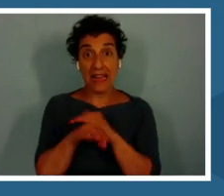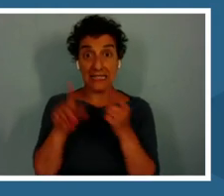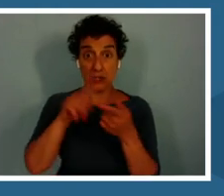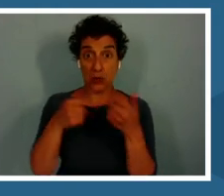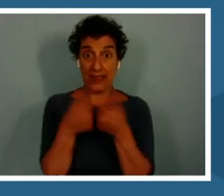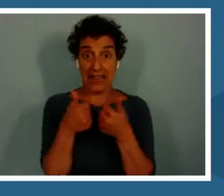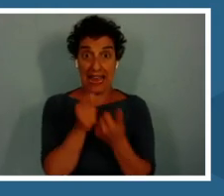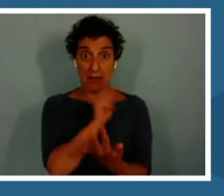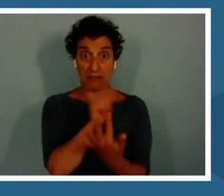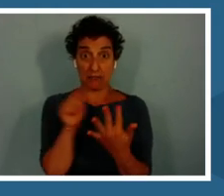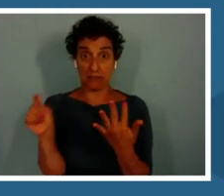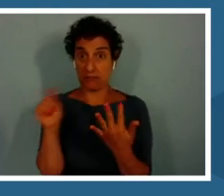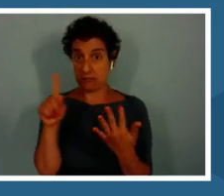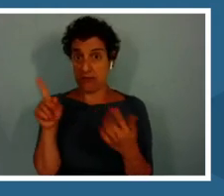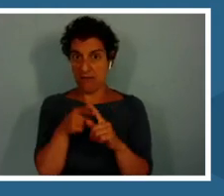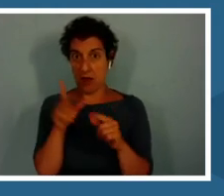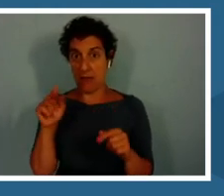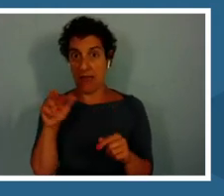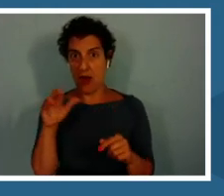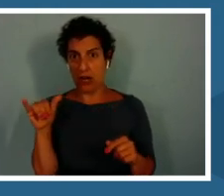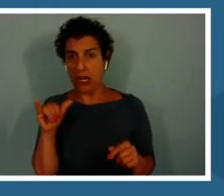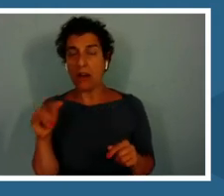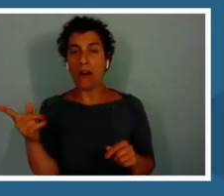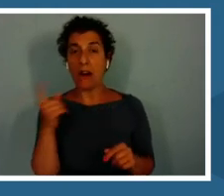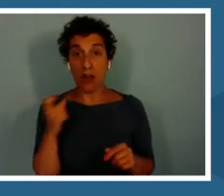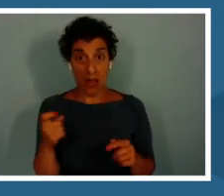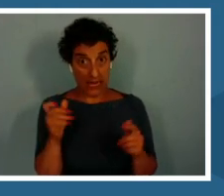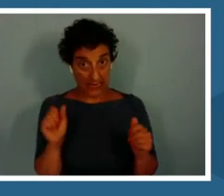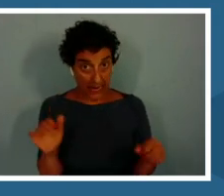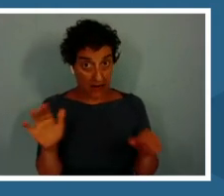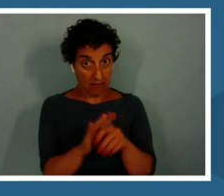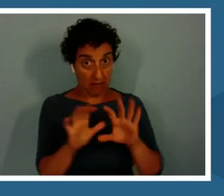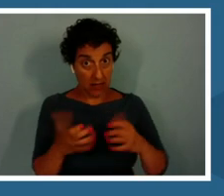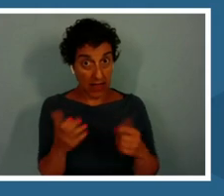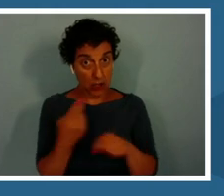Question from Mary Mae, and an entire class use the website at the same time?